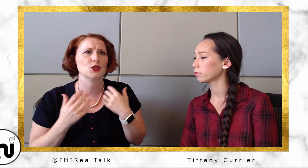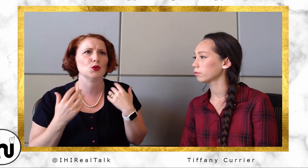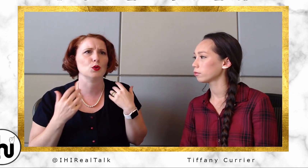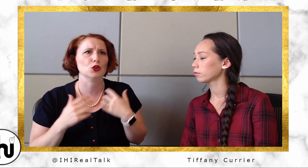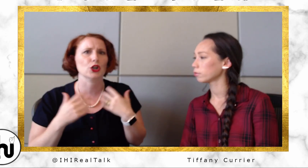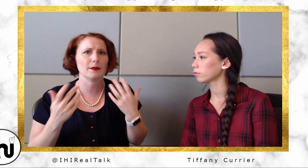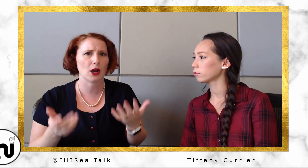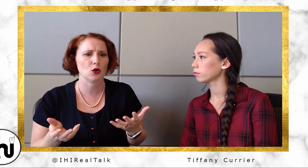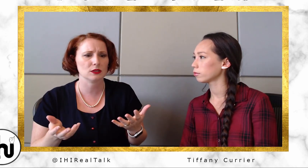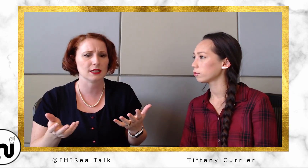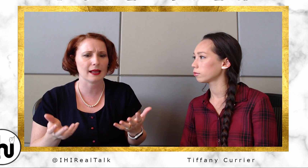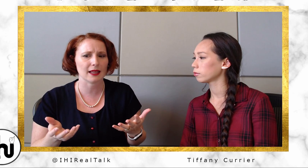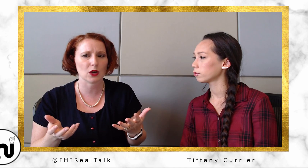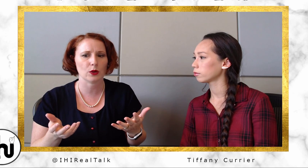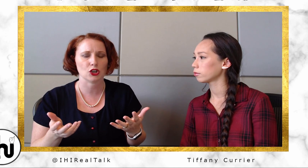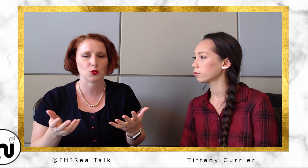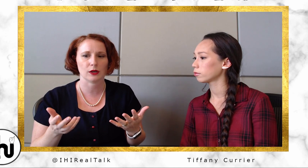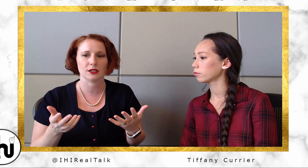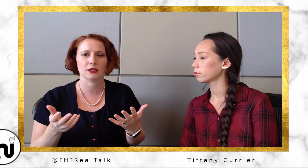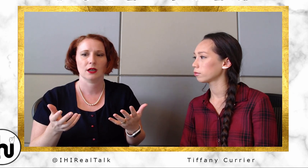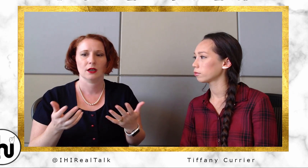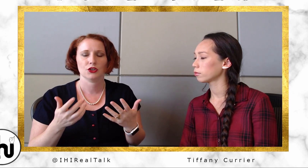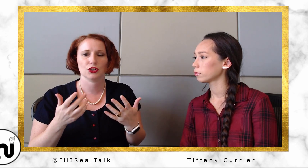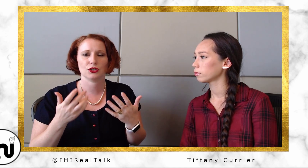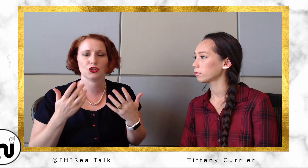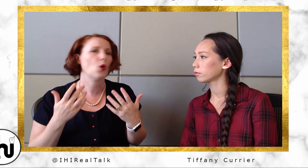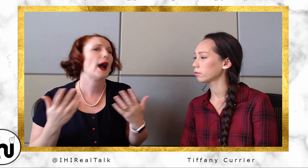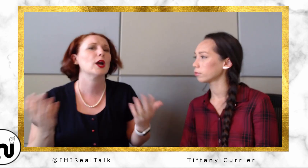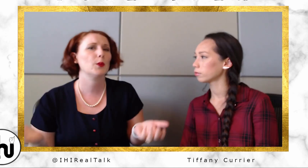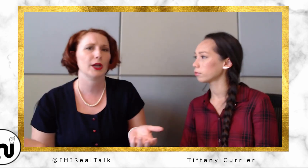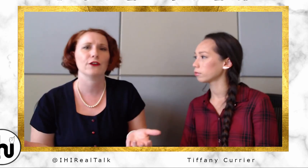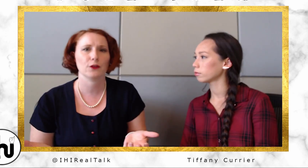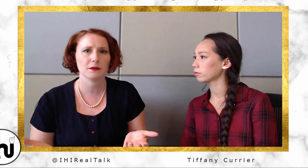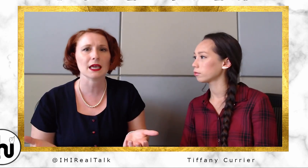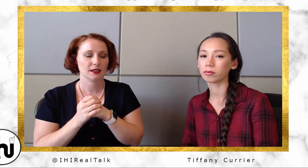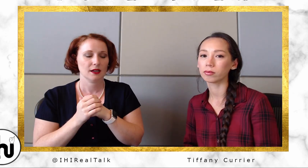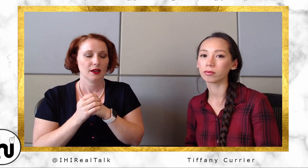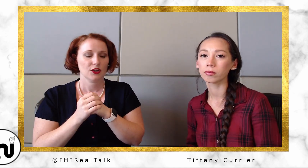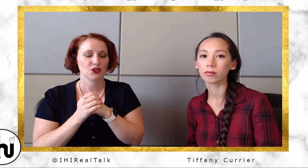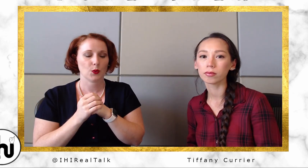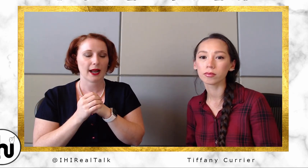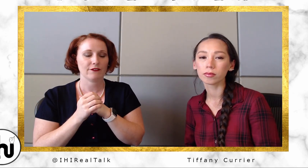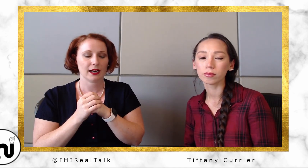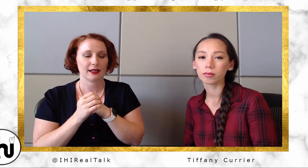learn about sign language was just so eye-opening for me. So when I finally got